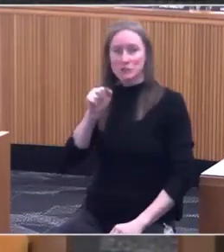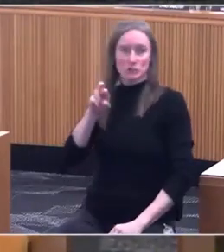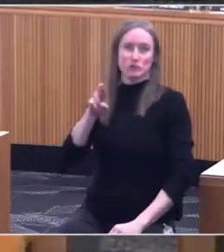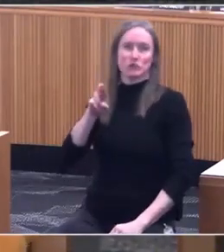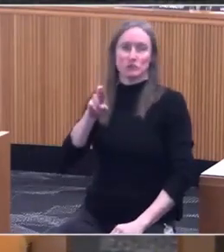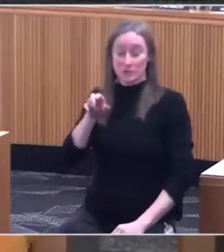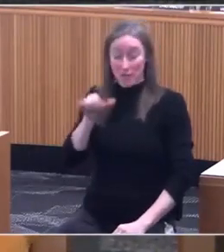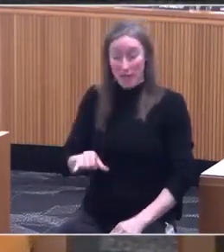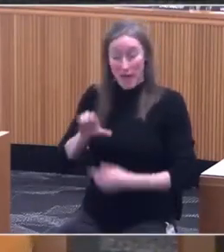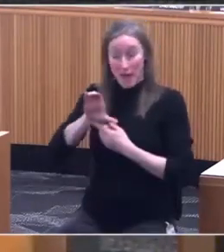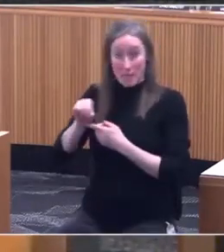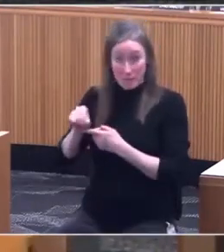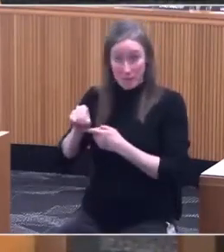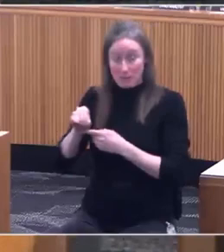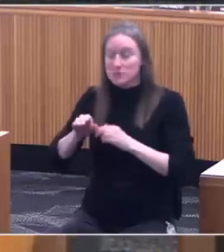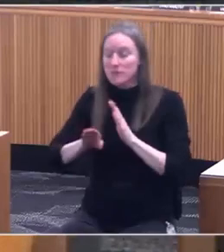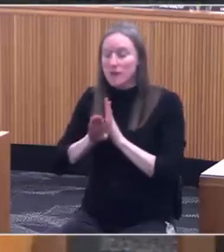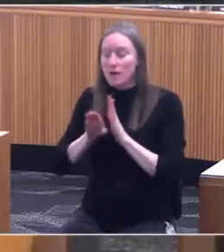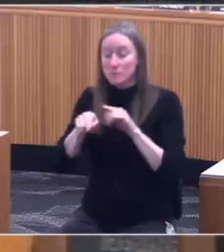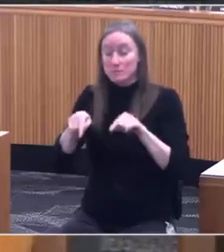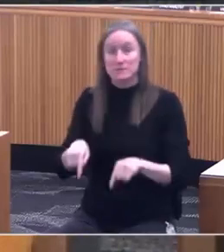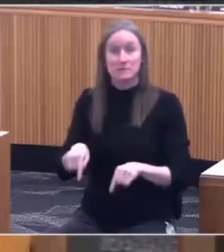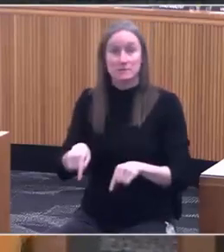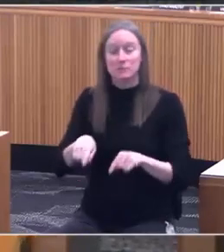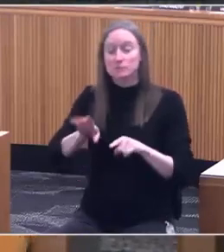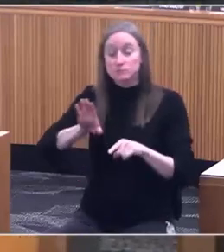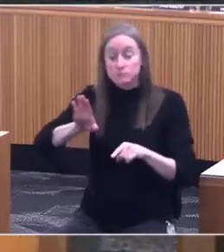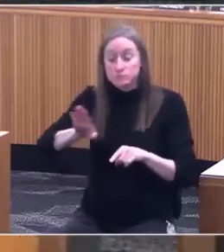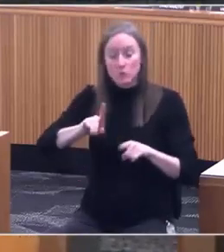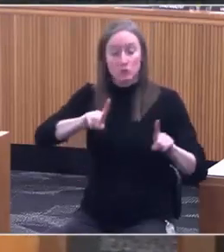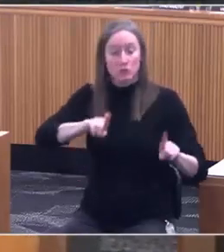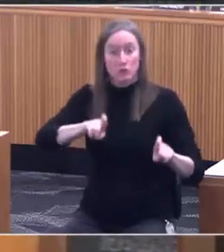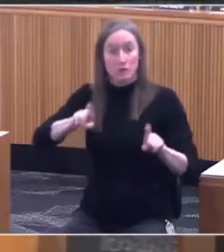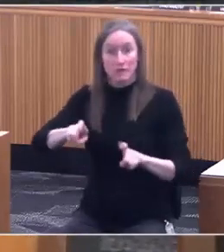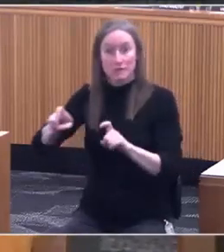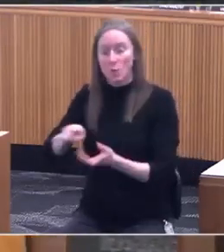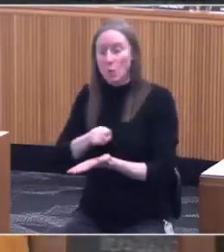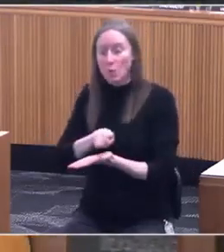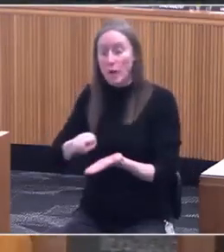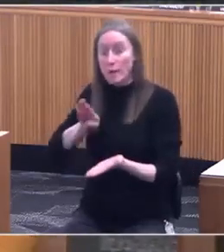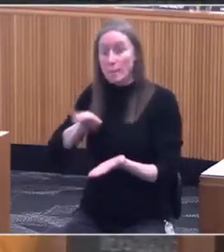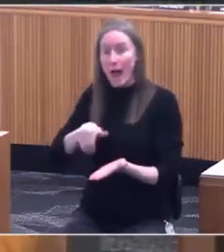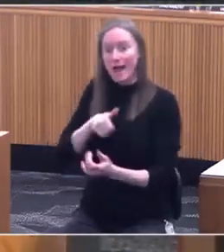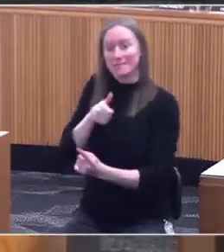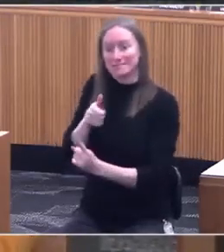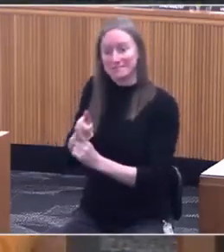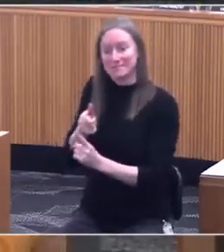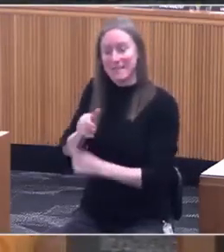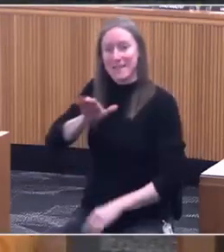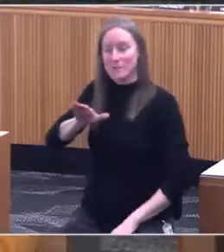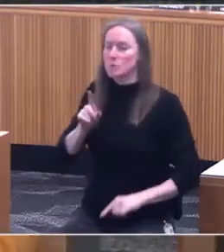Their surveys are totally written by them. You could never reproduce this.